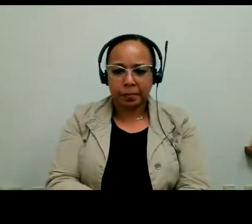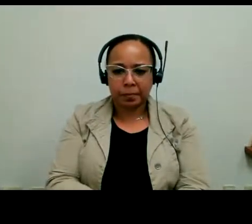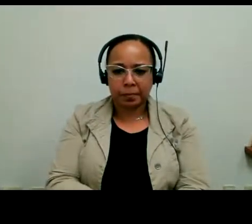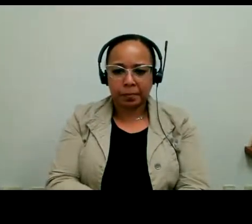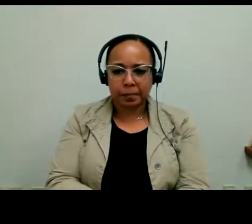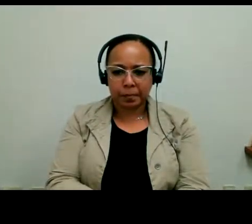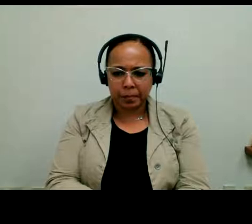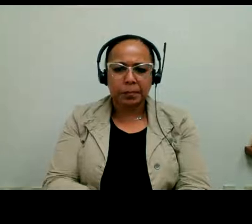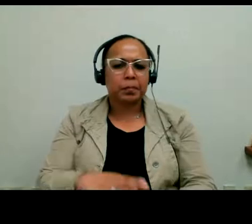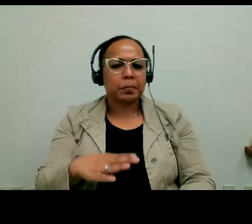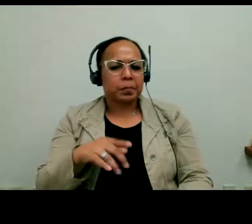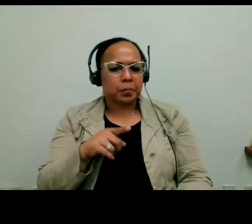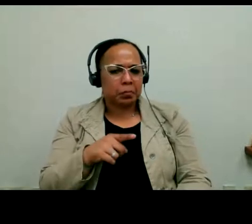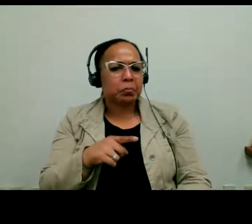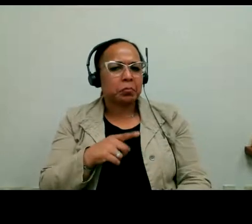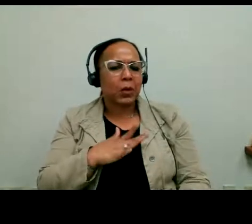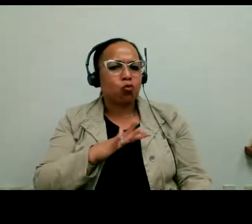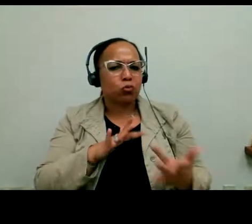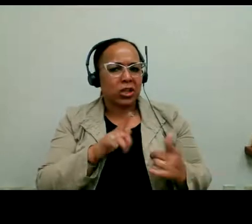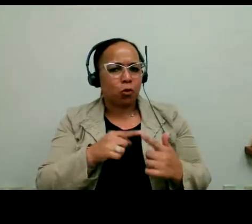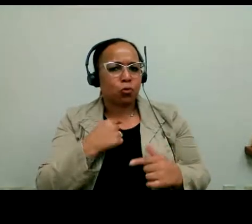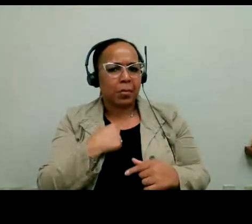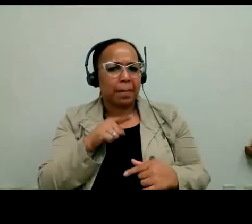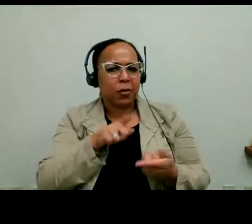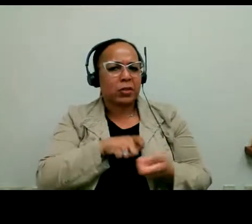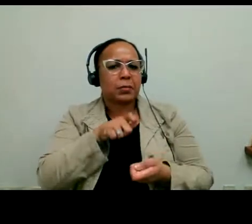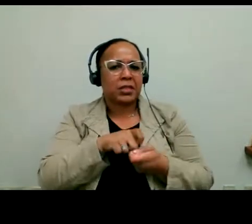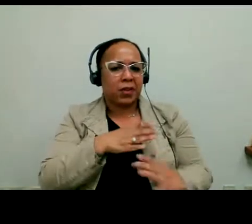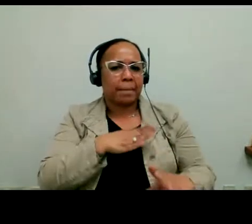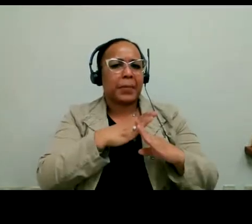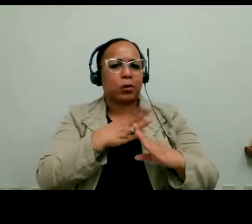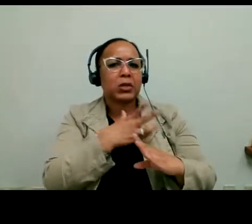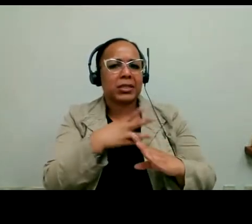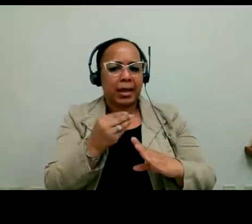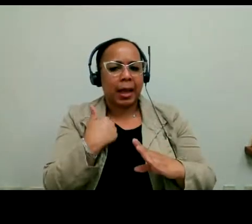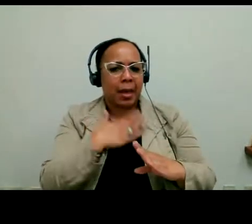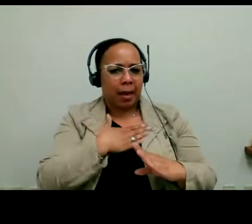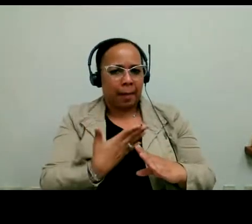free to reach out to me on a specific barriers. And I'm happy to learn more about that. >> BARRY: Great.